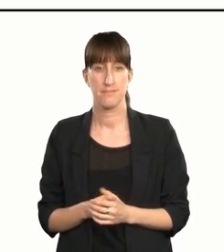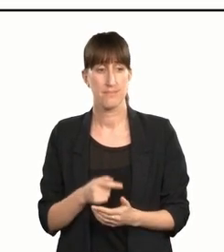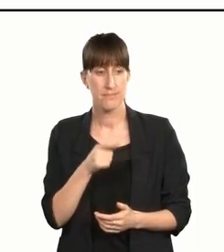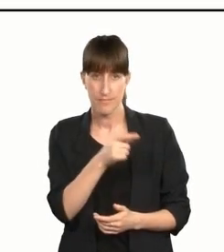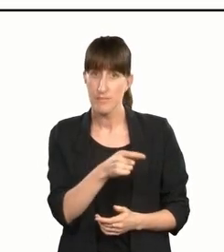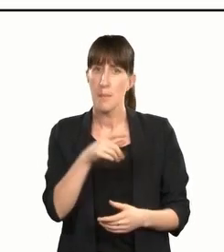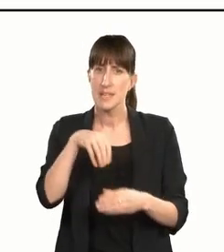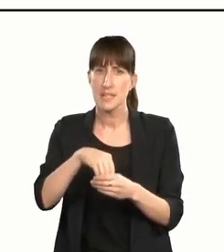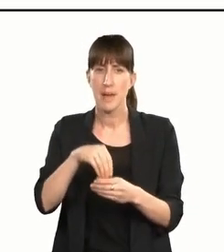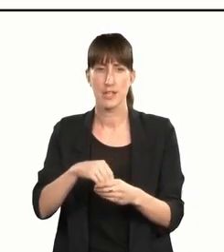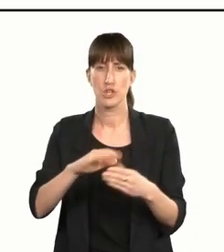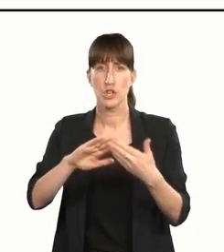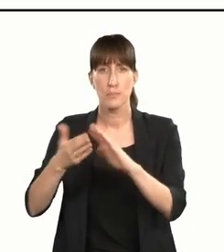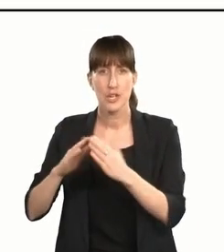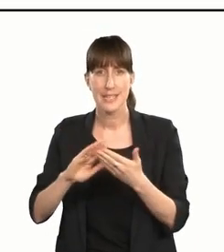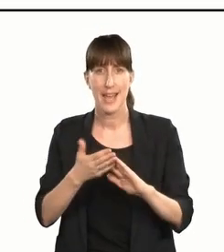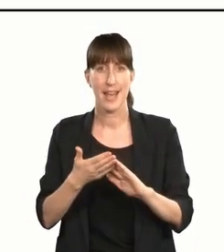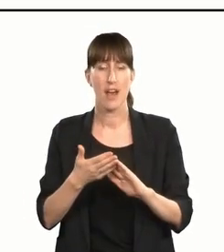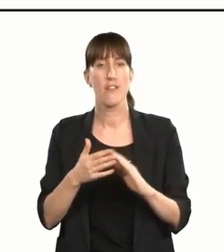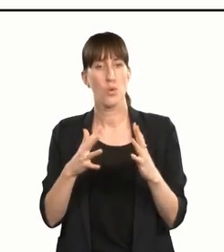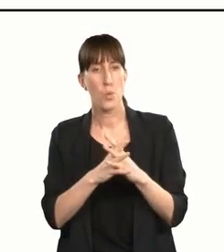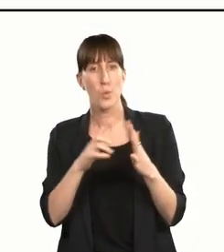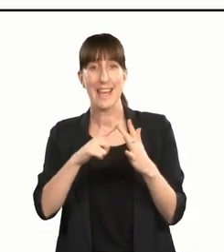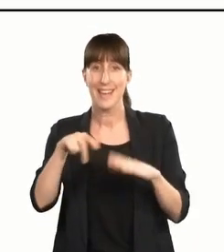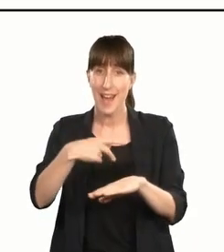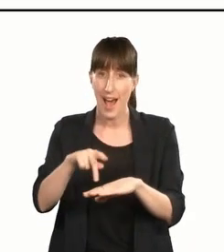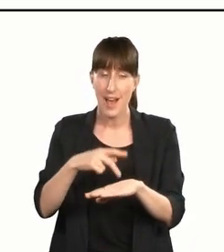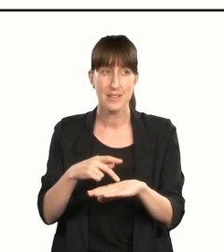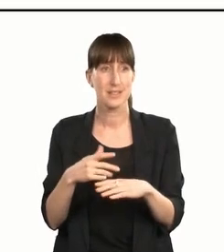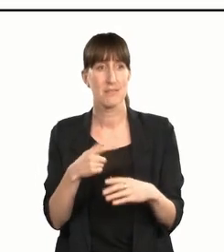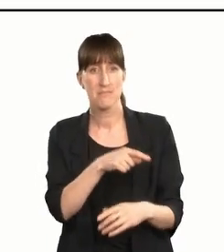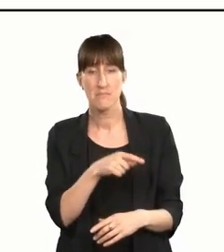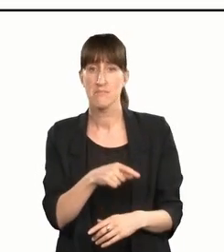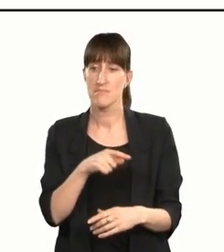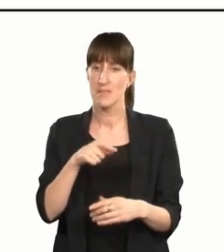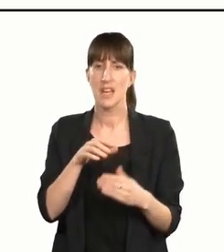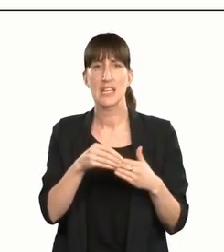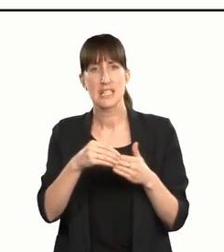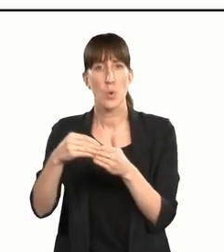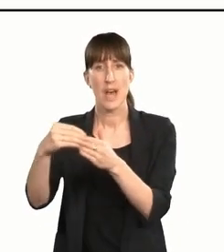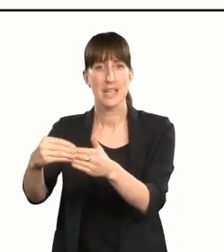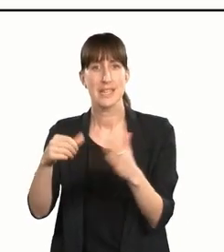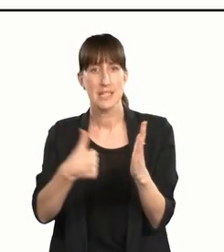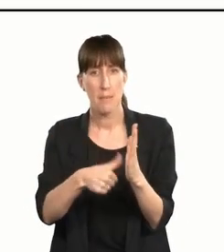Whether you are participating in the community as a member of WIDance in Wellington, or giving accessible tours at Te Papa